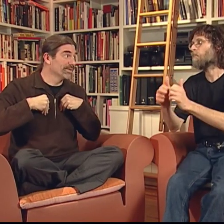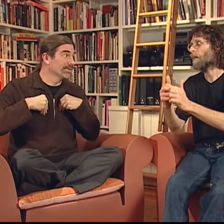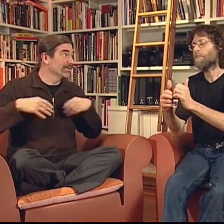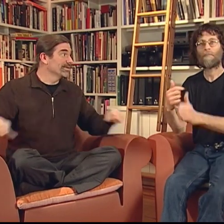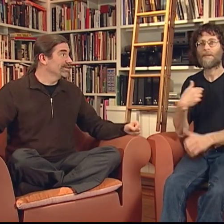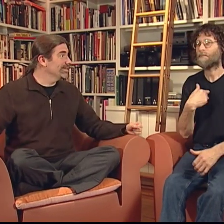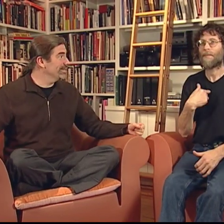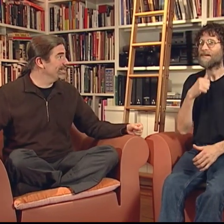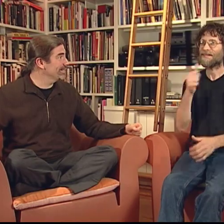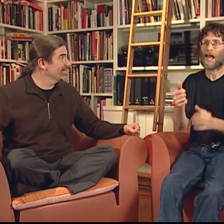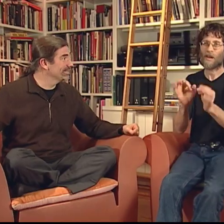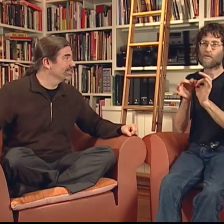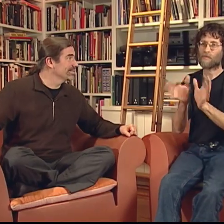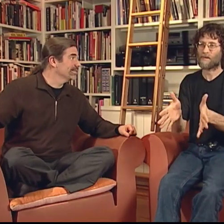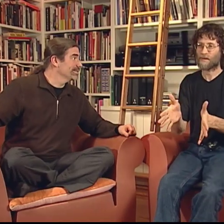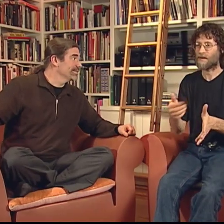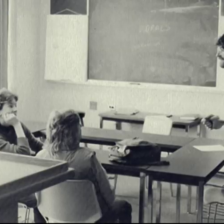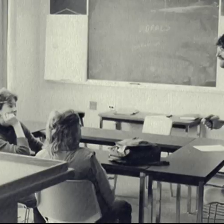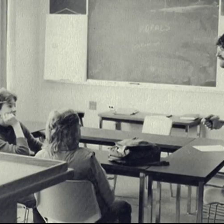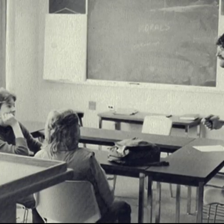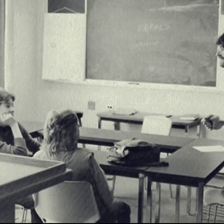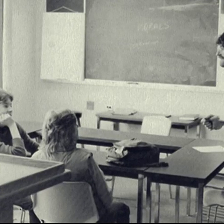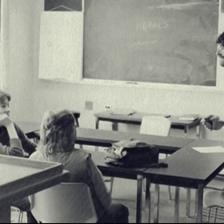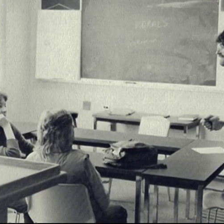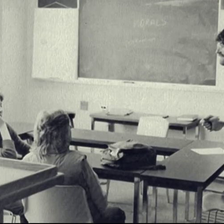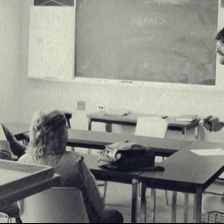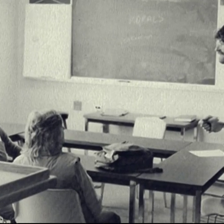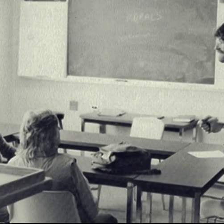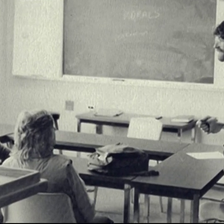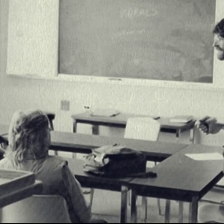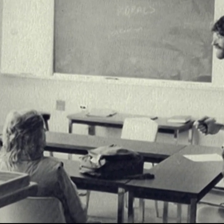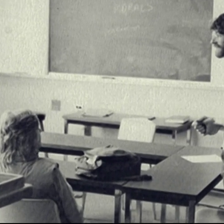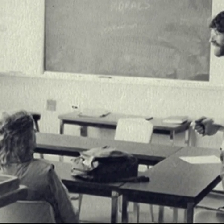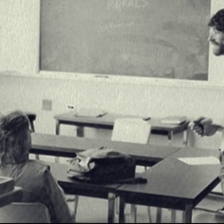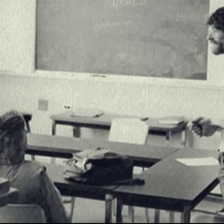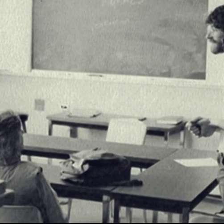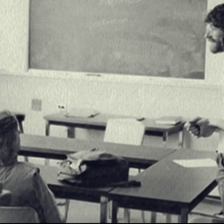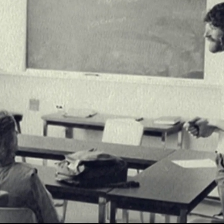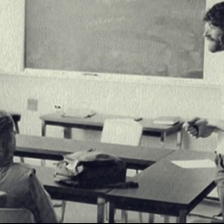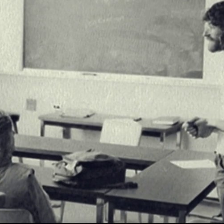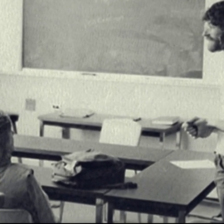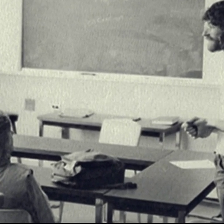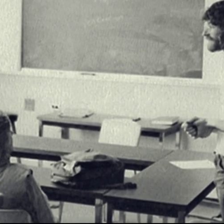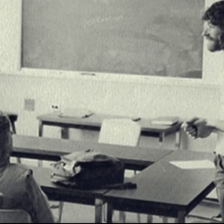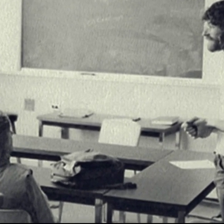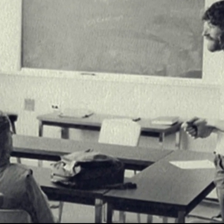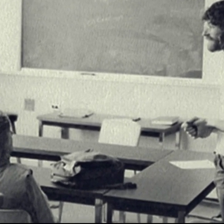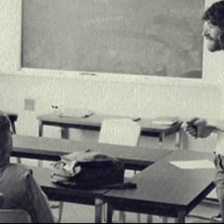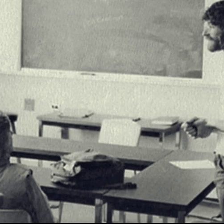But the problem was I wasn't an interpreter, I didn't know how to voice that well, and I wasn't that good at sign language!